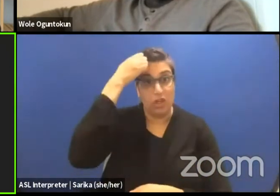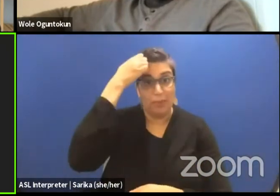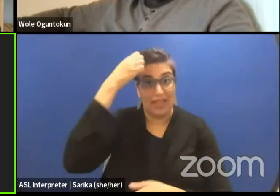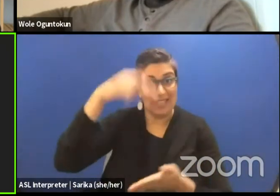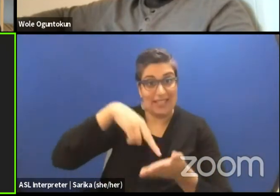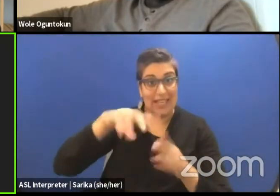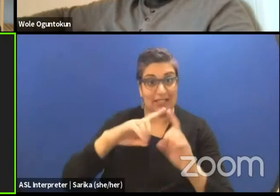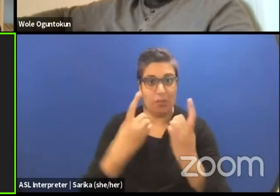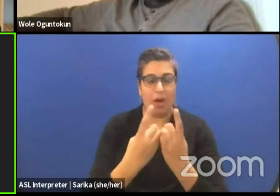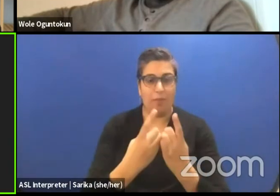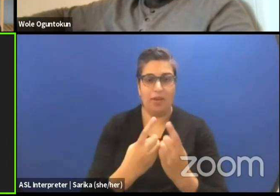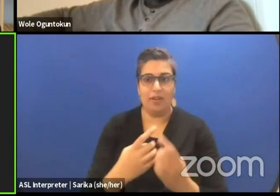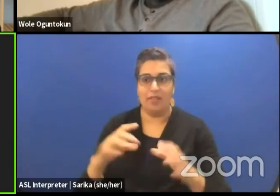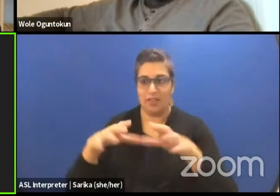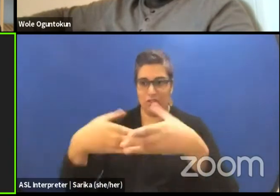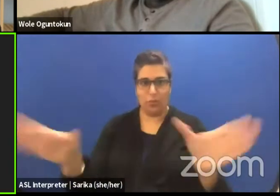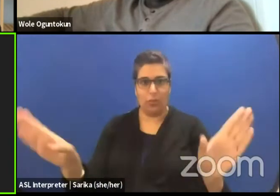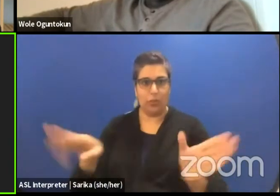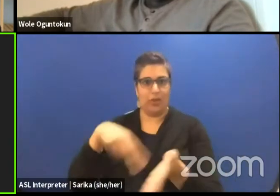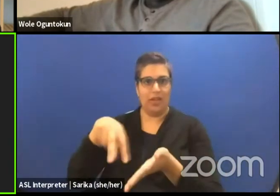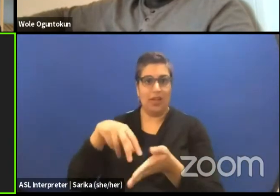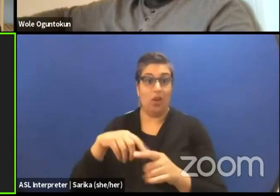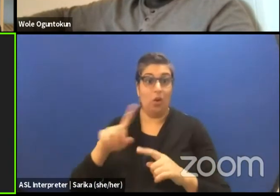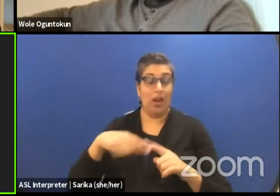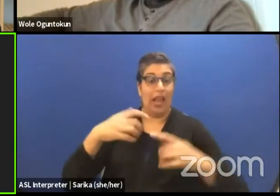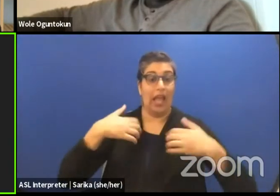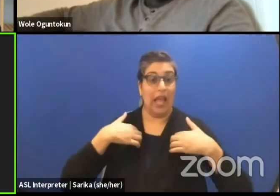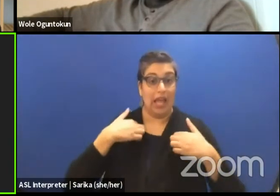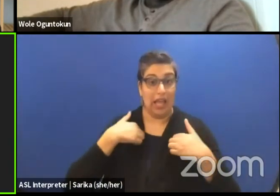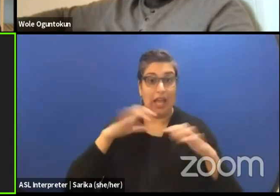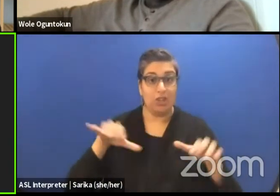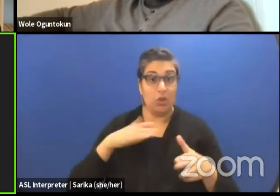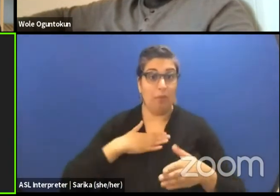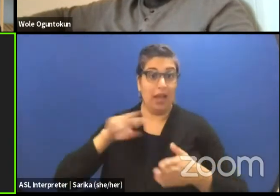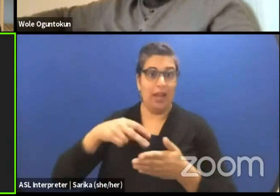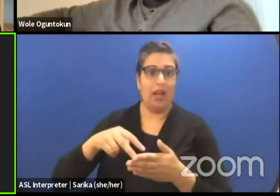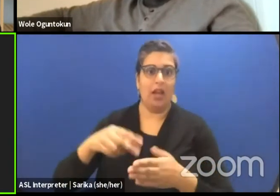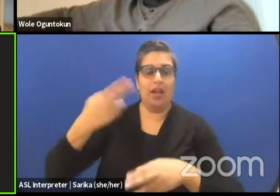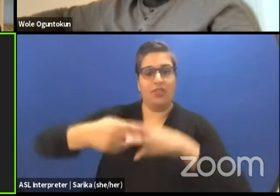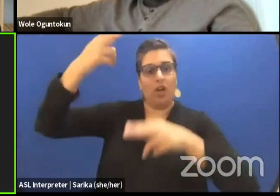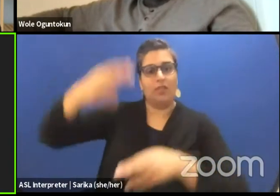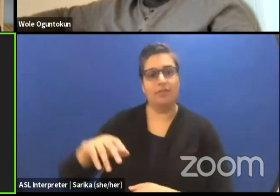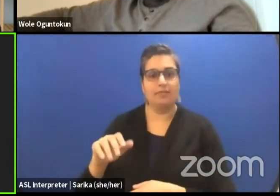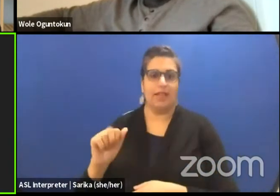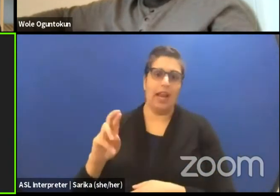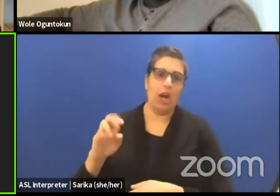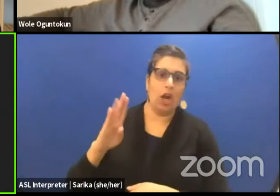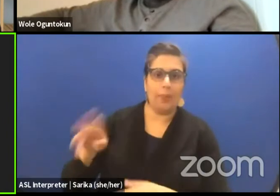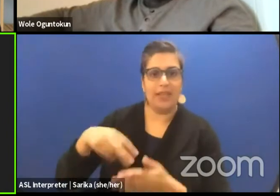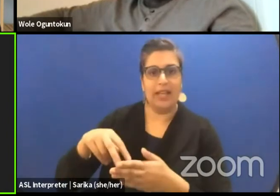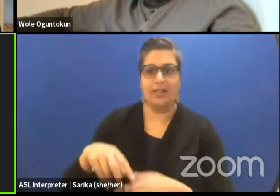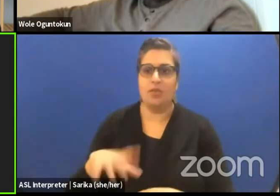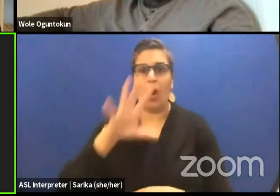But then when I do my dance, then it's marked, then it is called Arab dance or North African or African or Middle Eastern and so on.